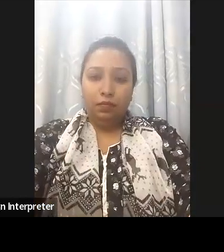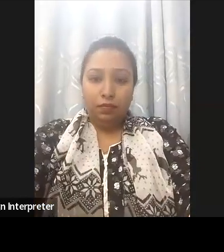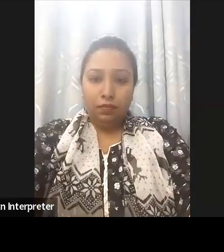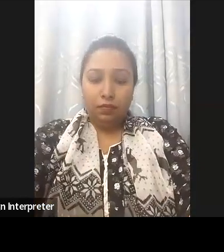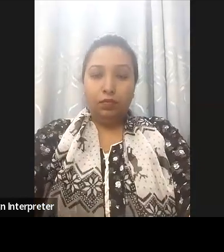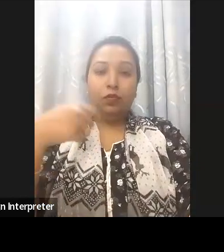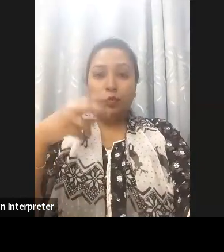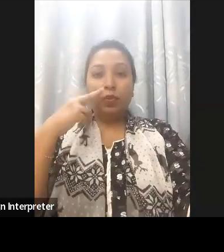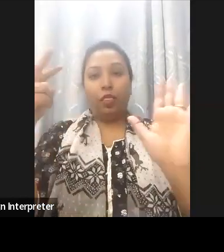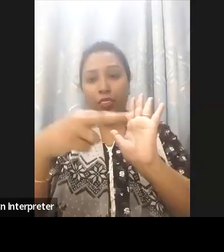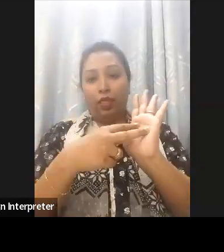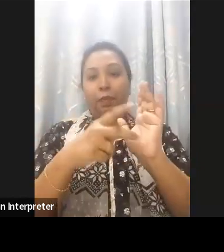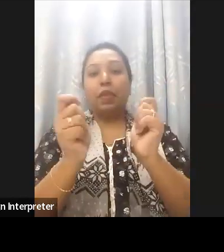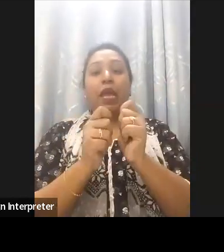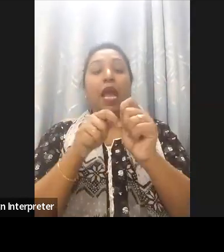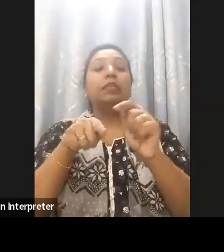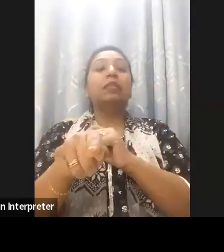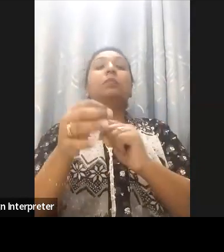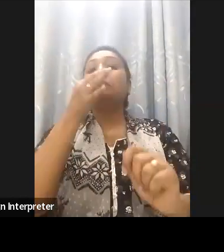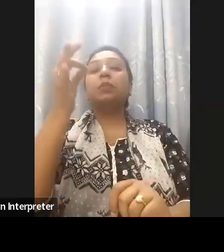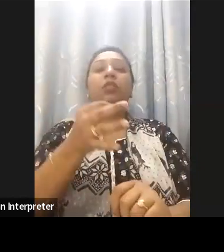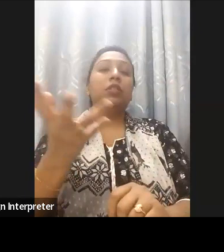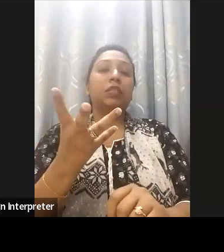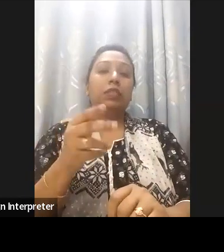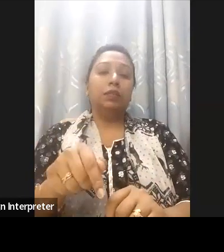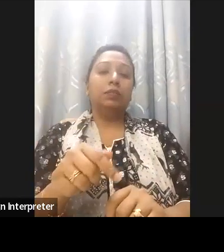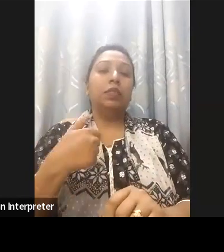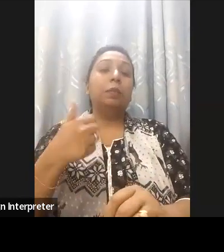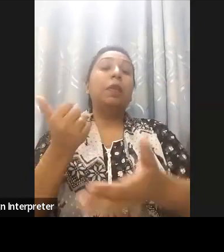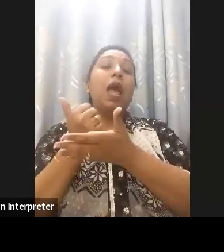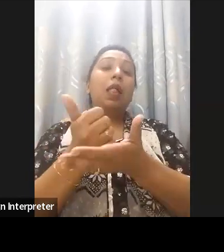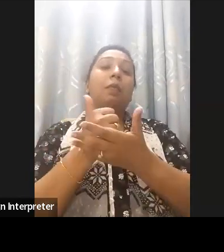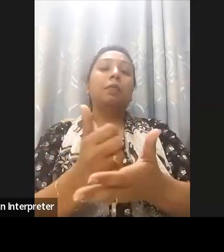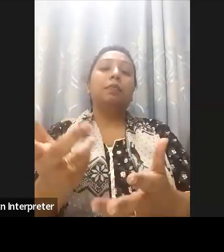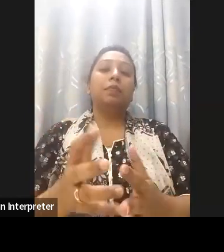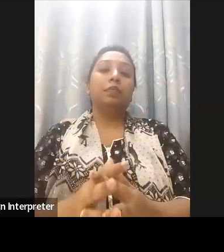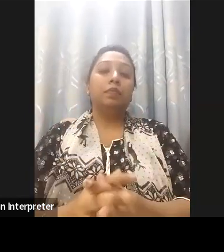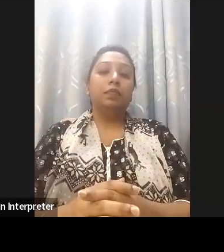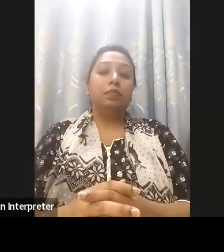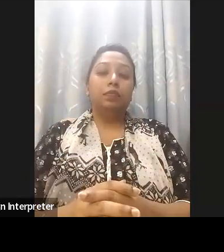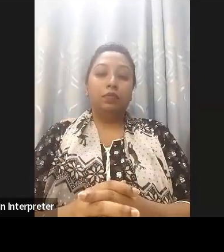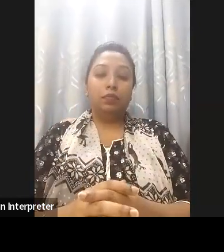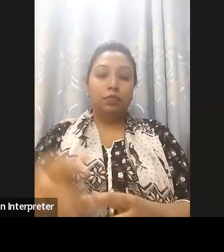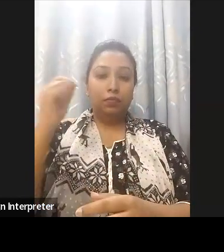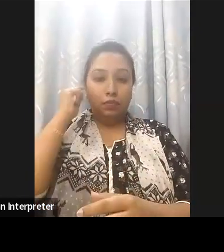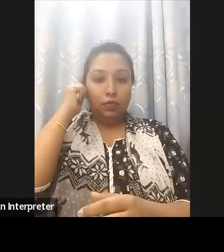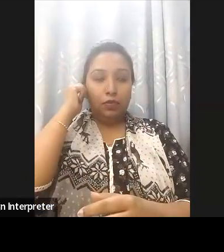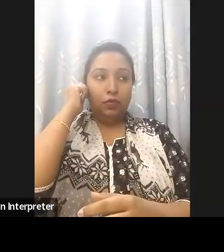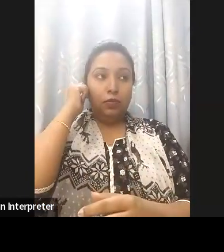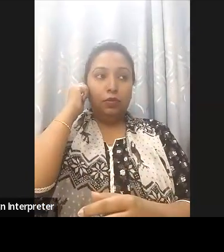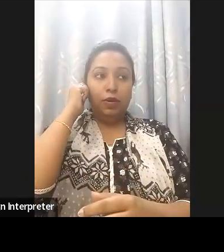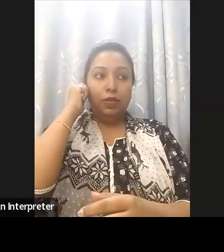the services that we provide in G3ict but first of all we do have available for for